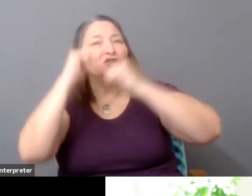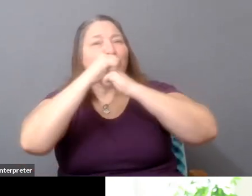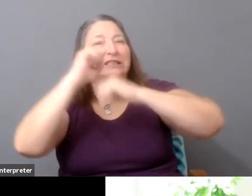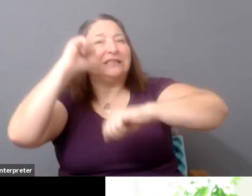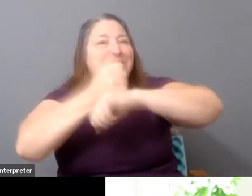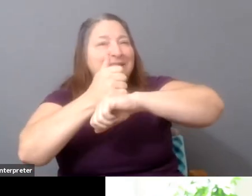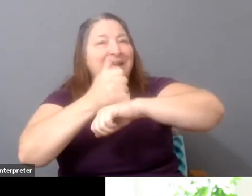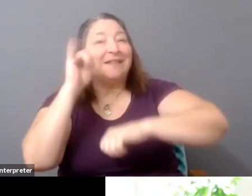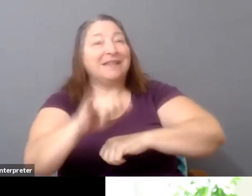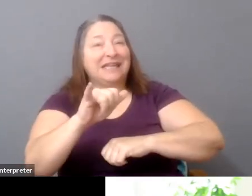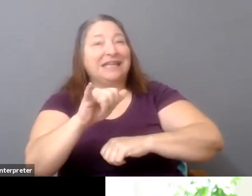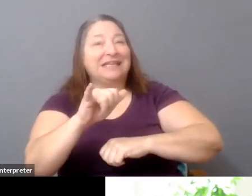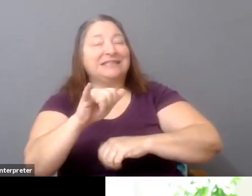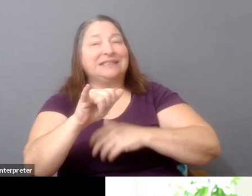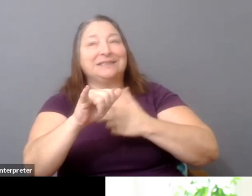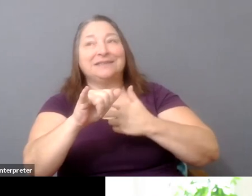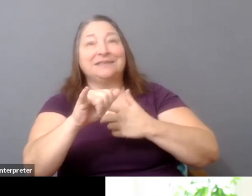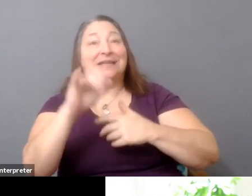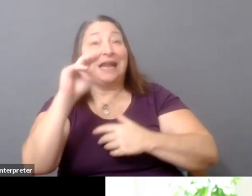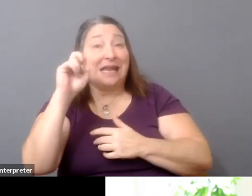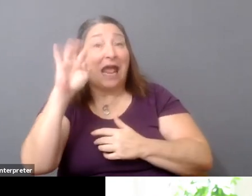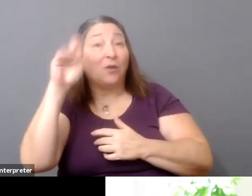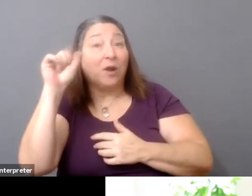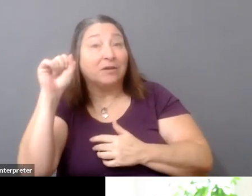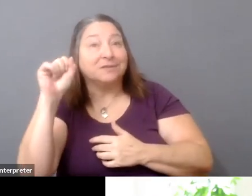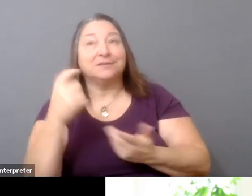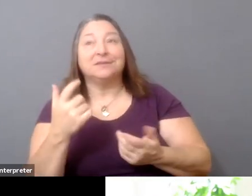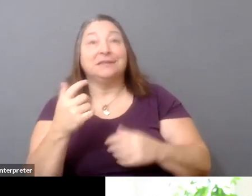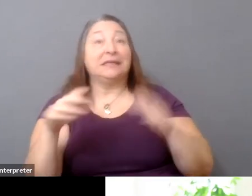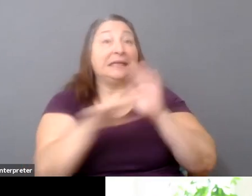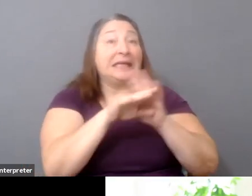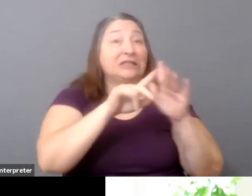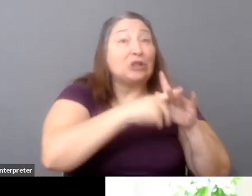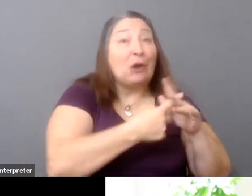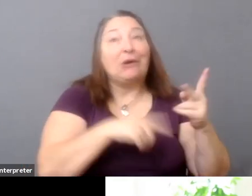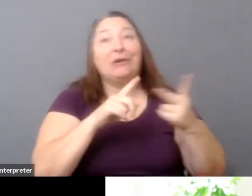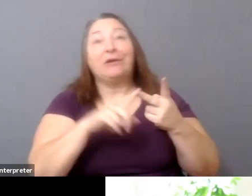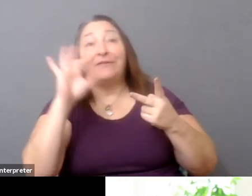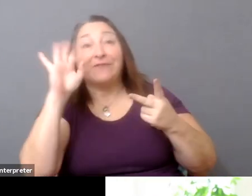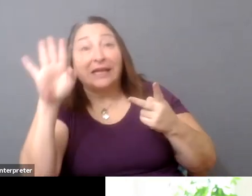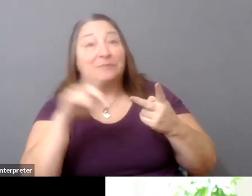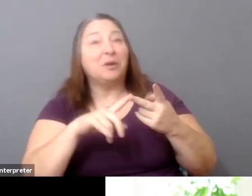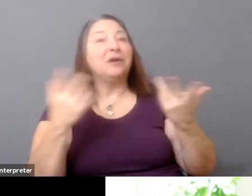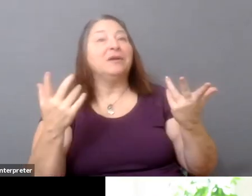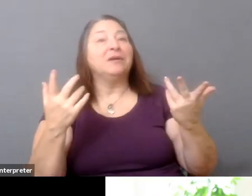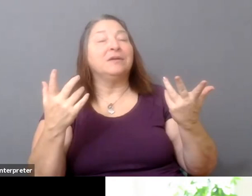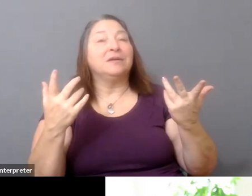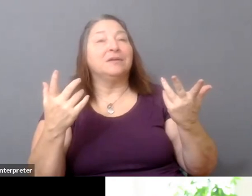You know, with Facebook, sure, that kind of-- you know, there's a lot of dialogue around that. But even around the distribution networks